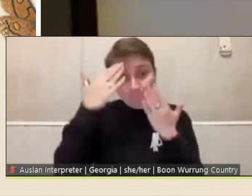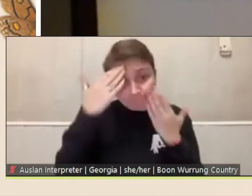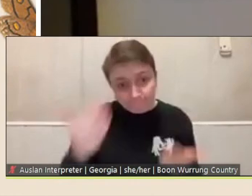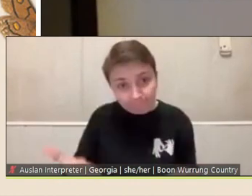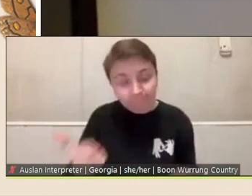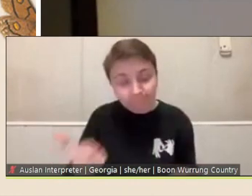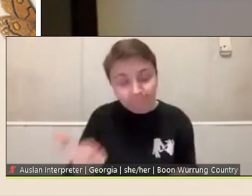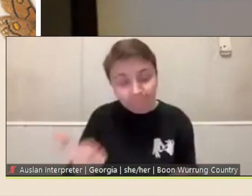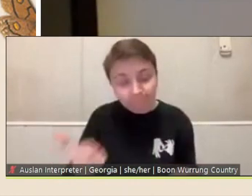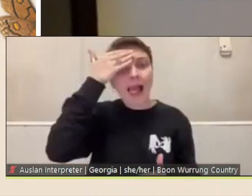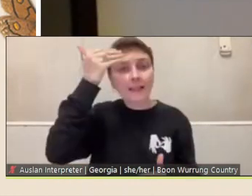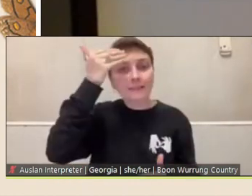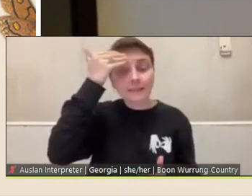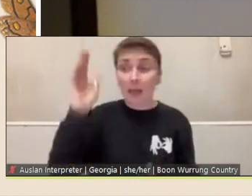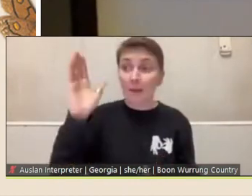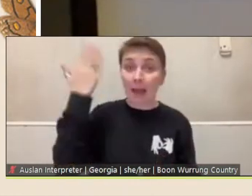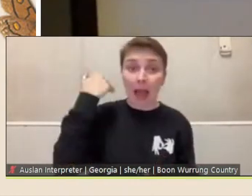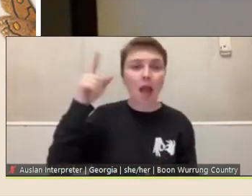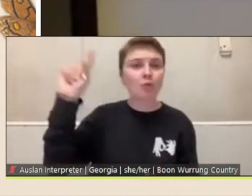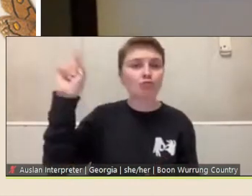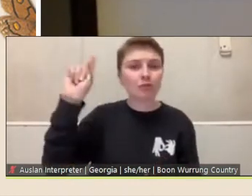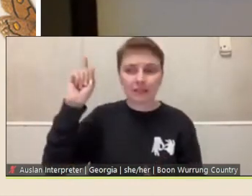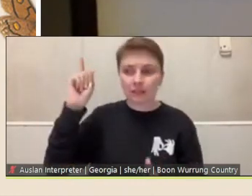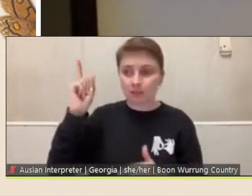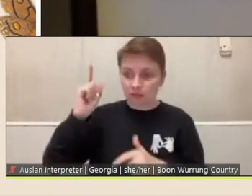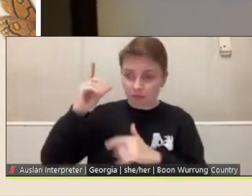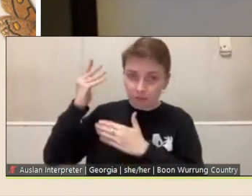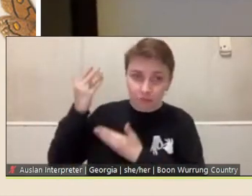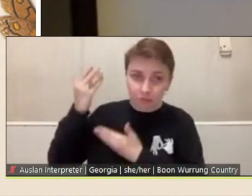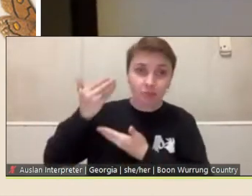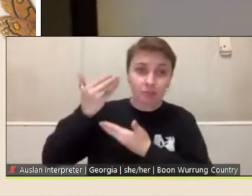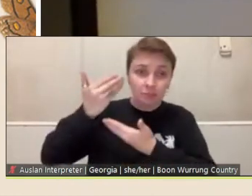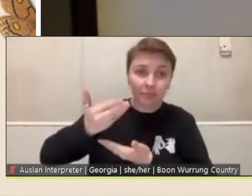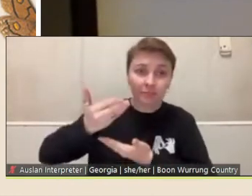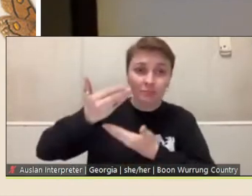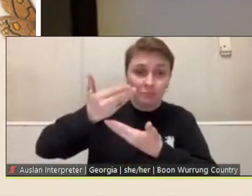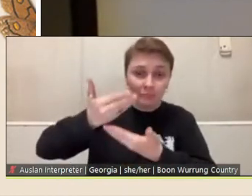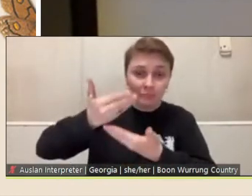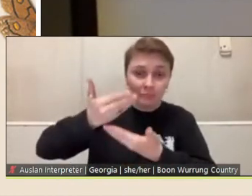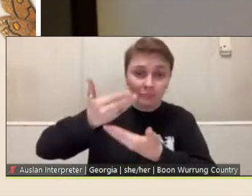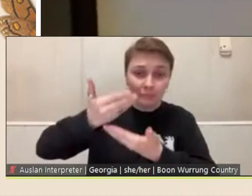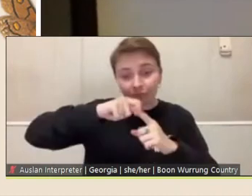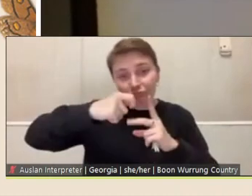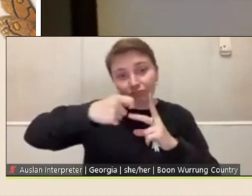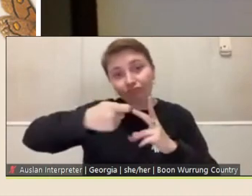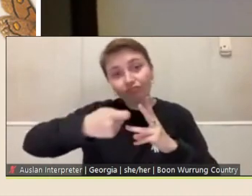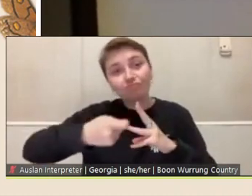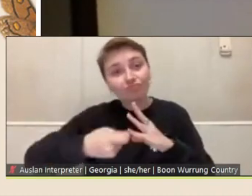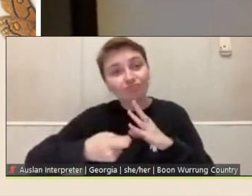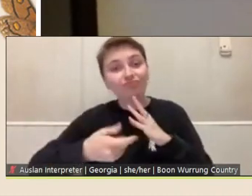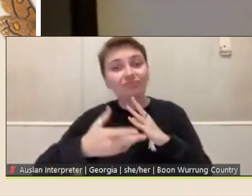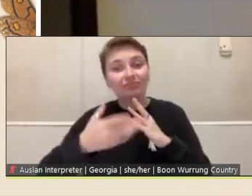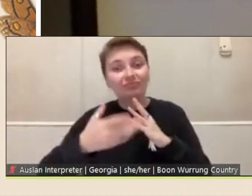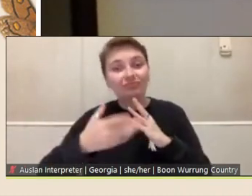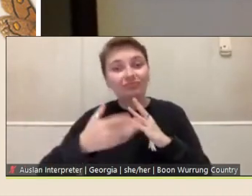who have handed down these systems of practice to each new generation for millennia. I'd like to give